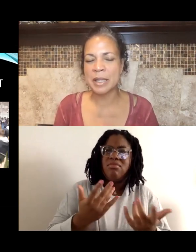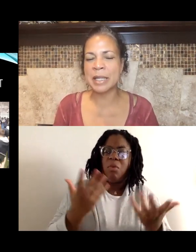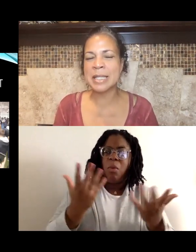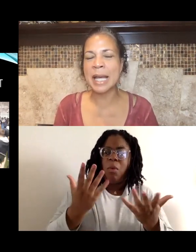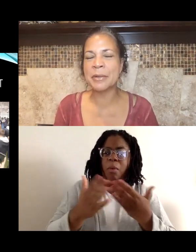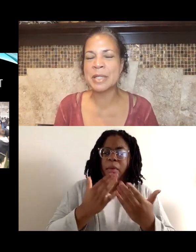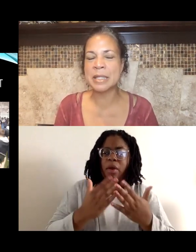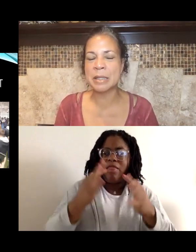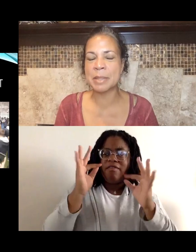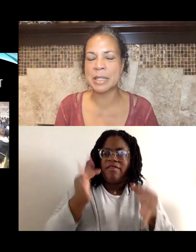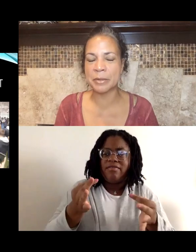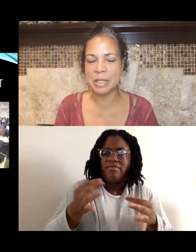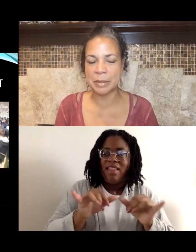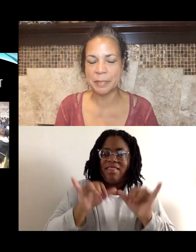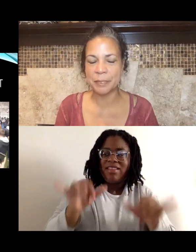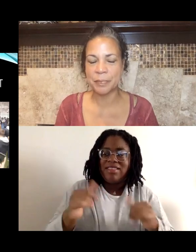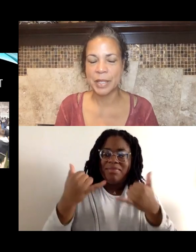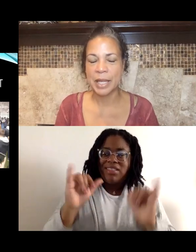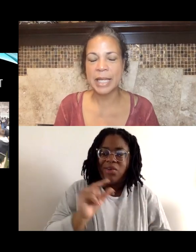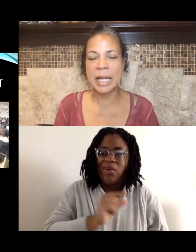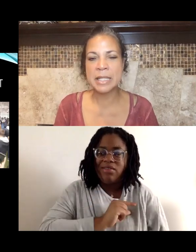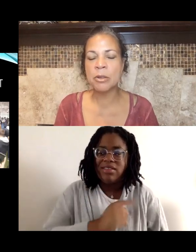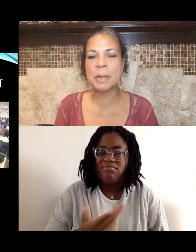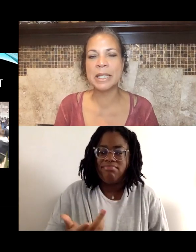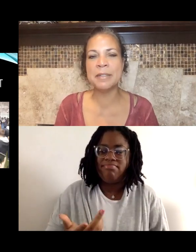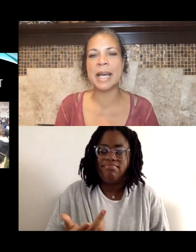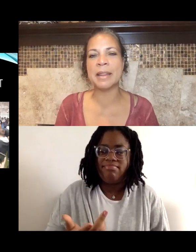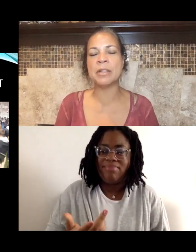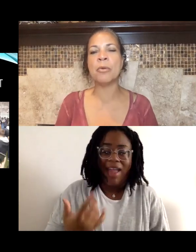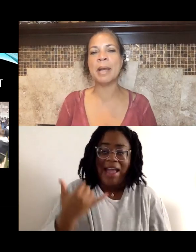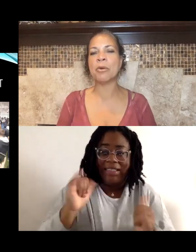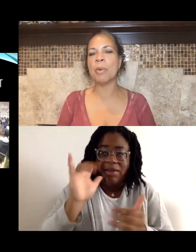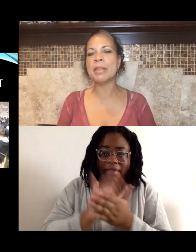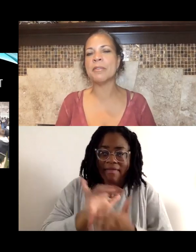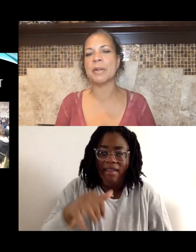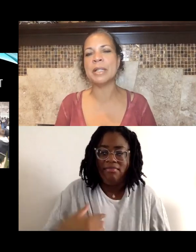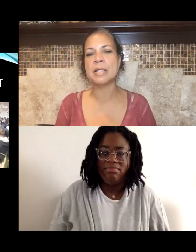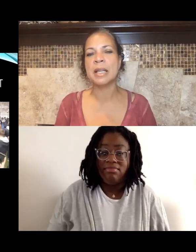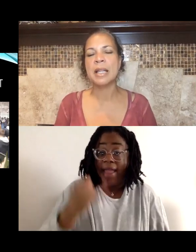the entire system is guilty. And I still believe that, that no matter what the verdict,